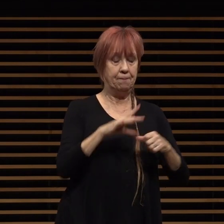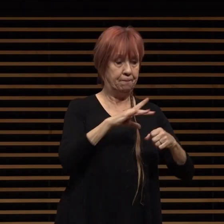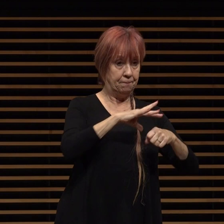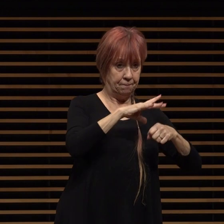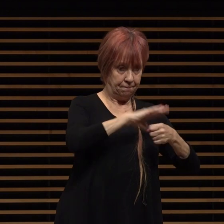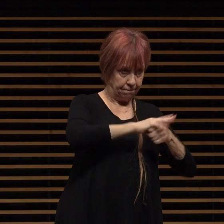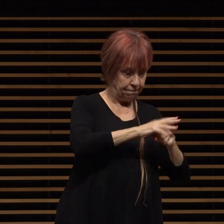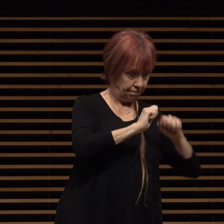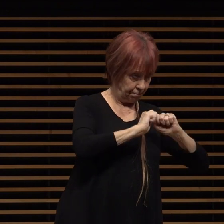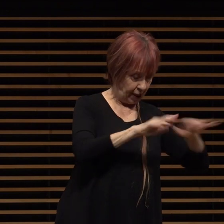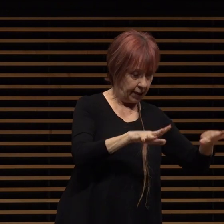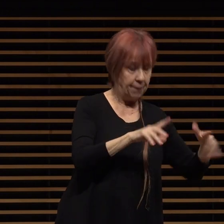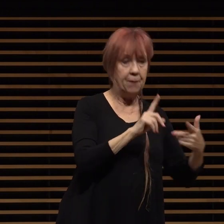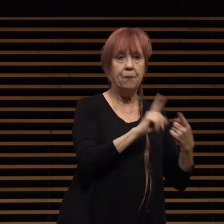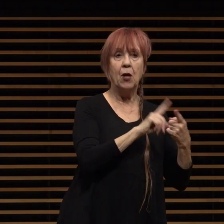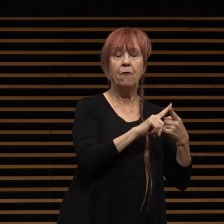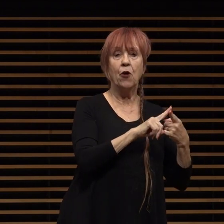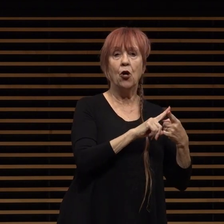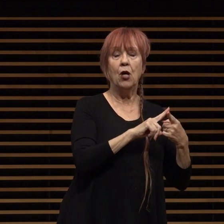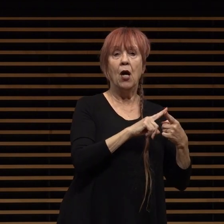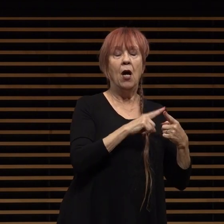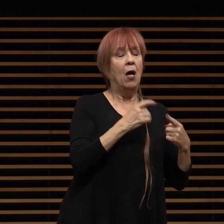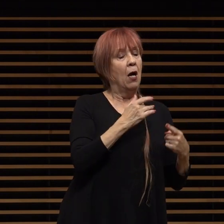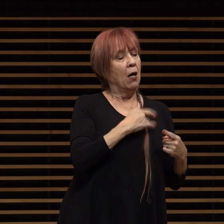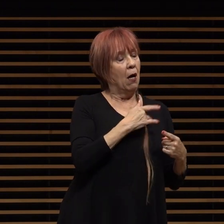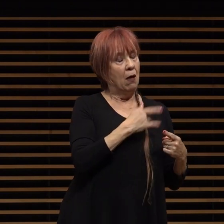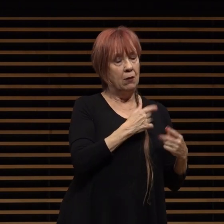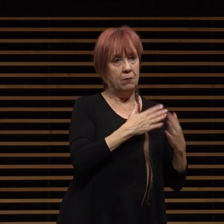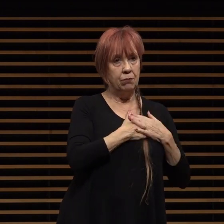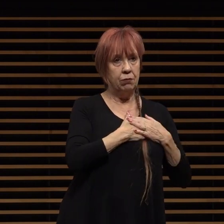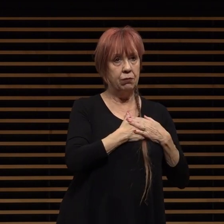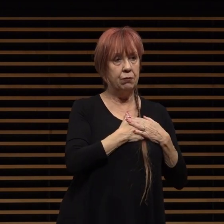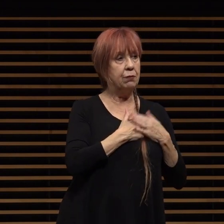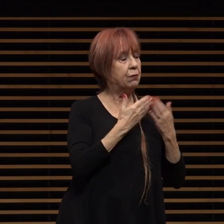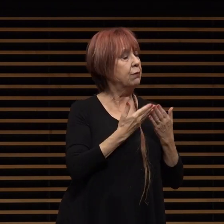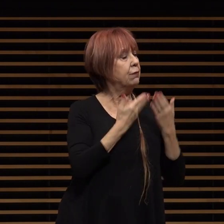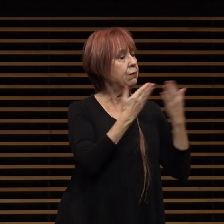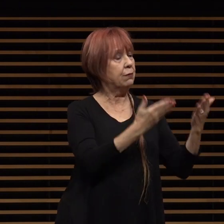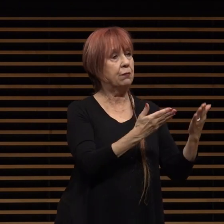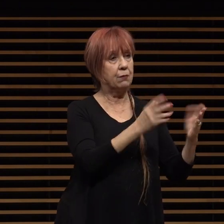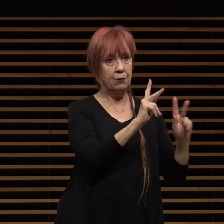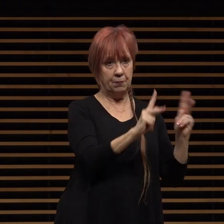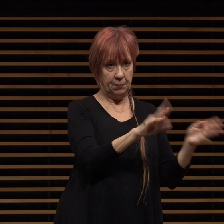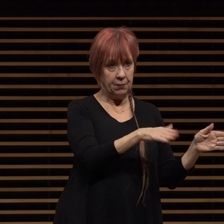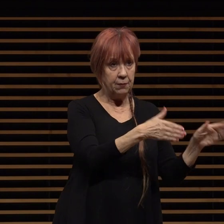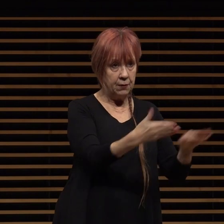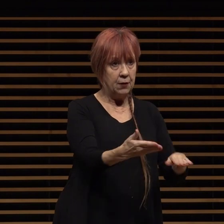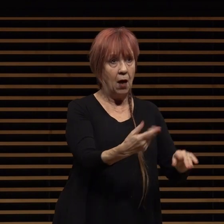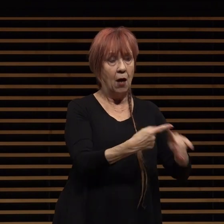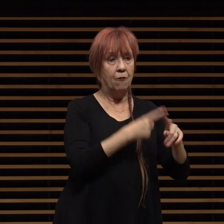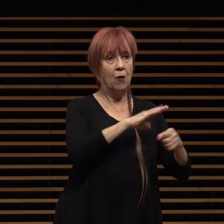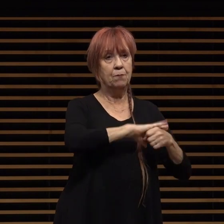first our hearts go out